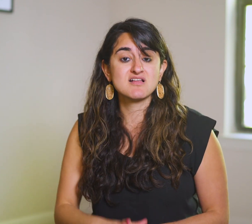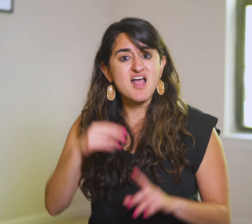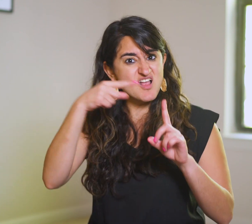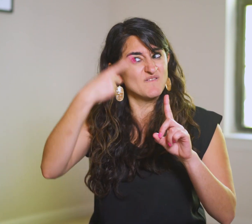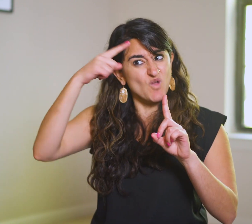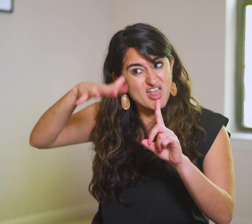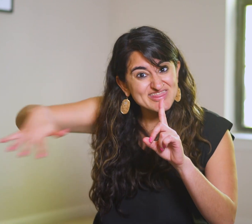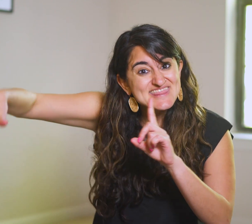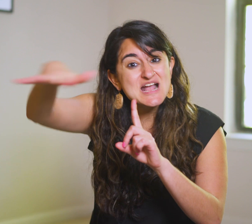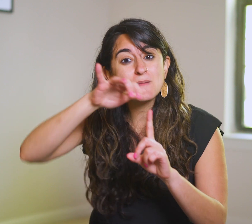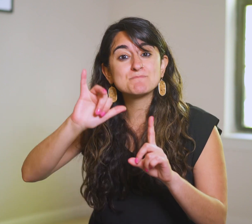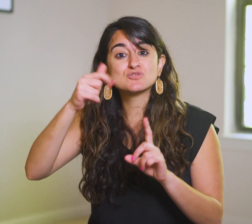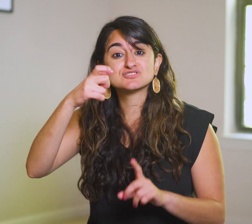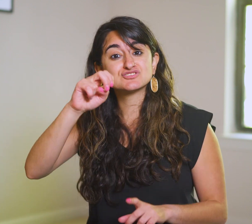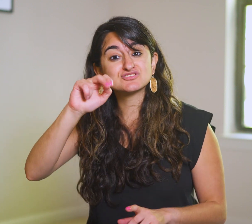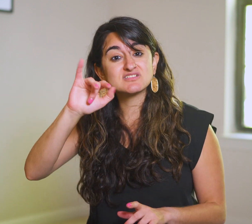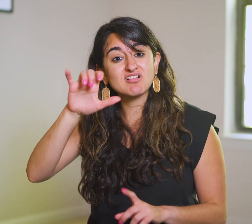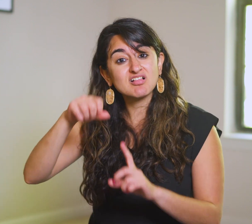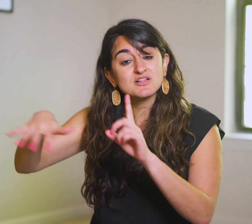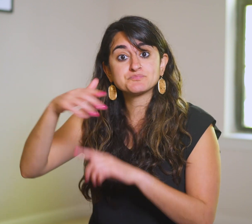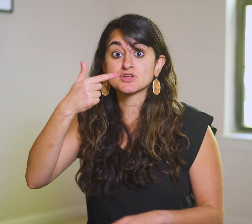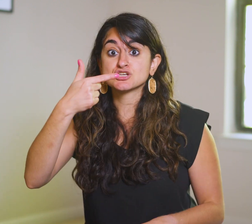and that He’s for them too.